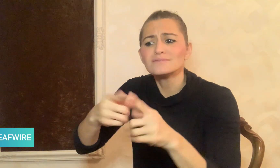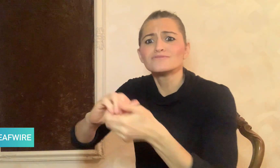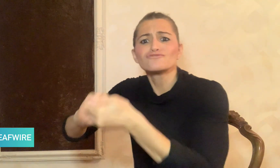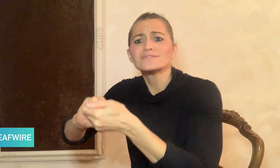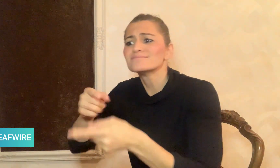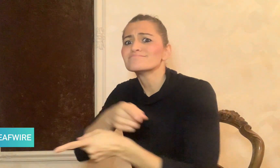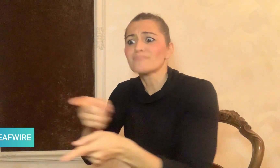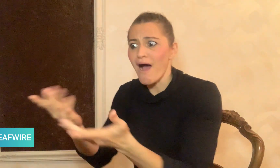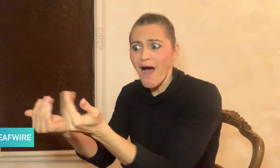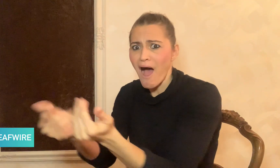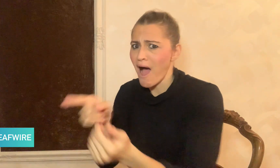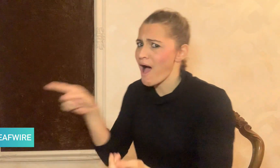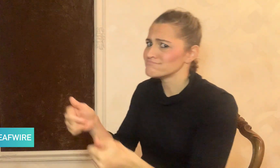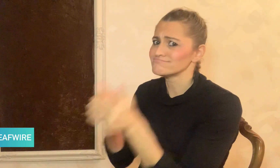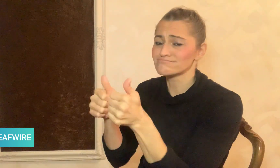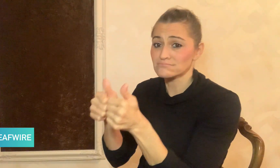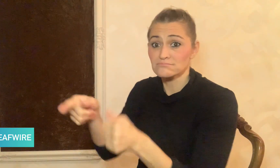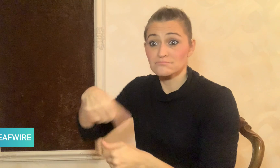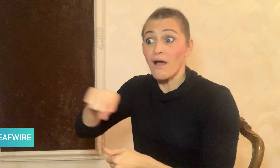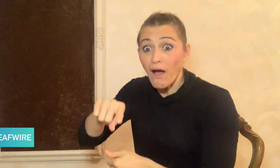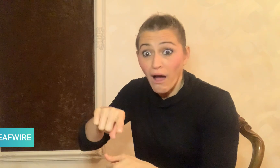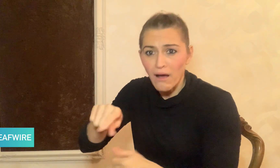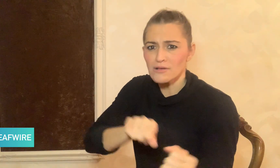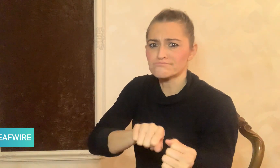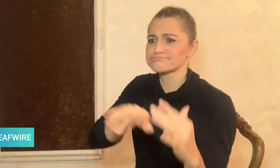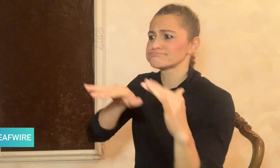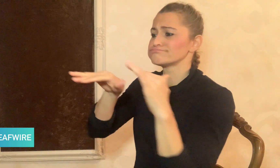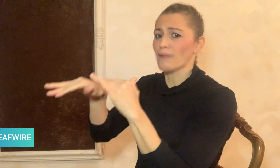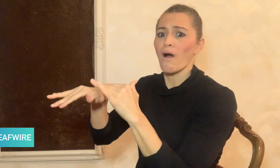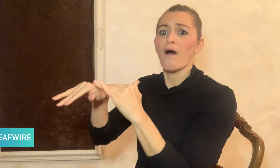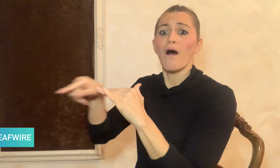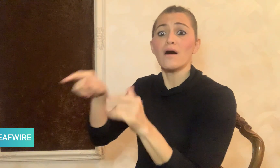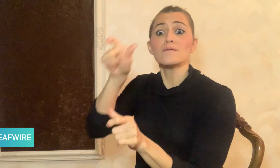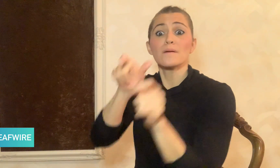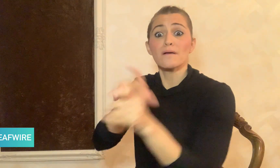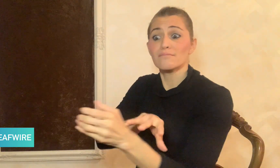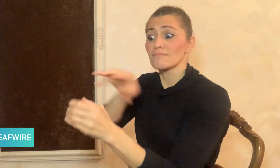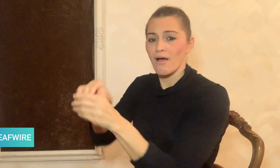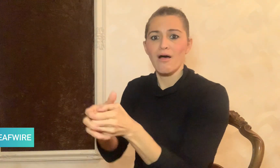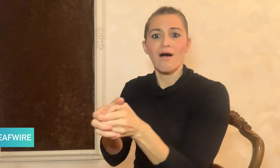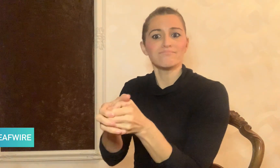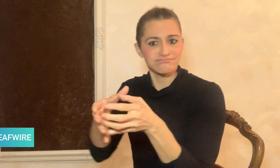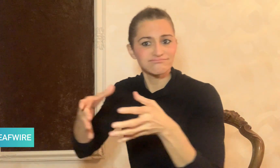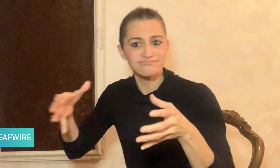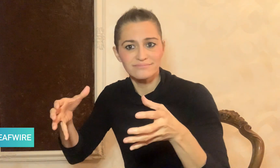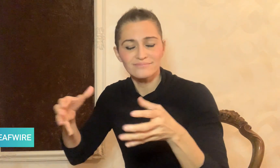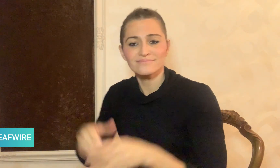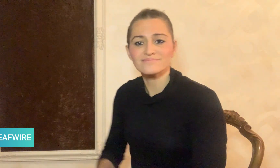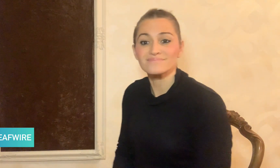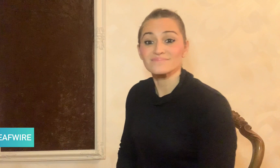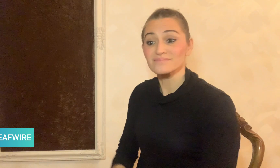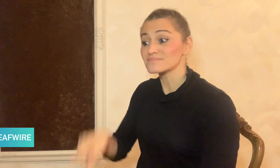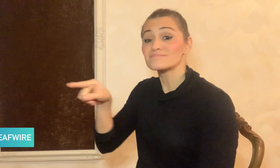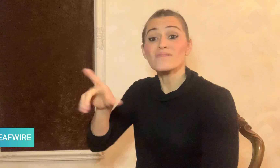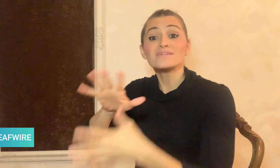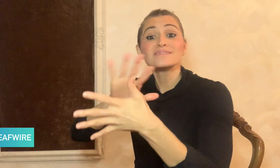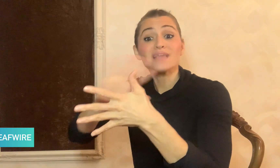which resulted in an increase in participation.